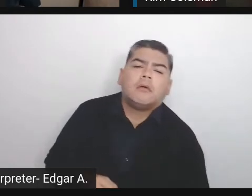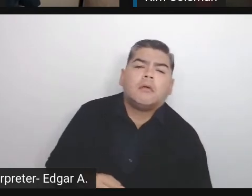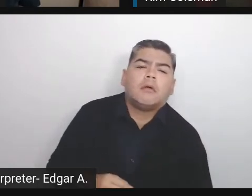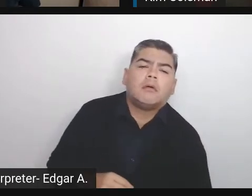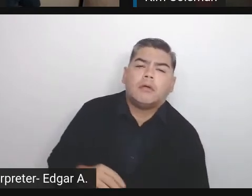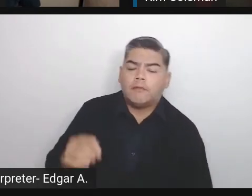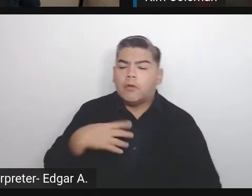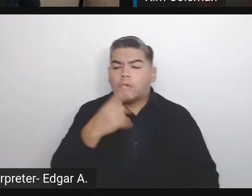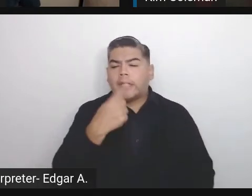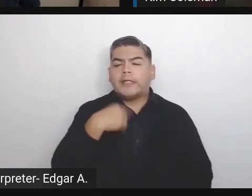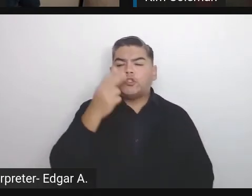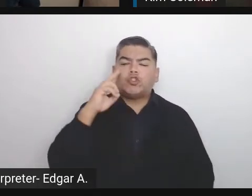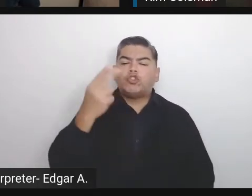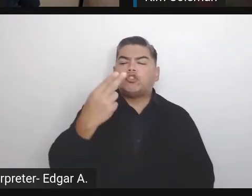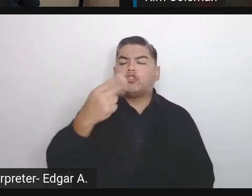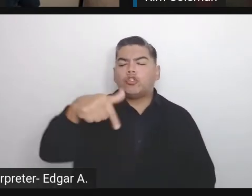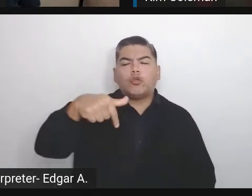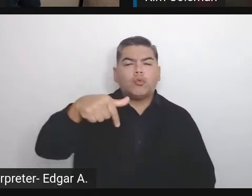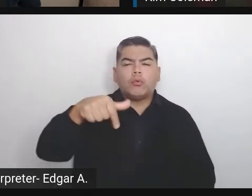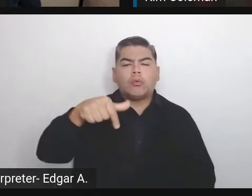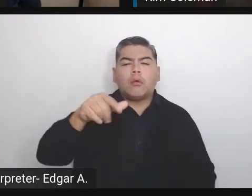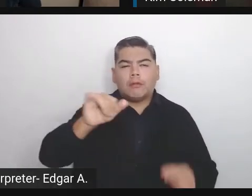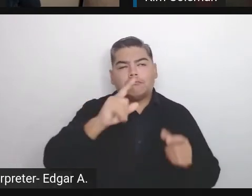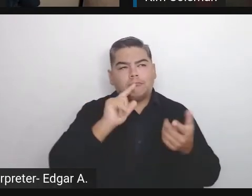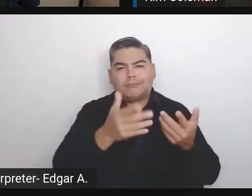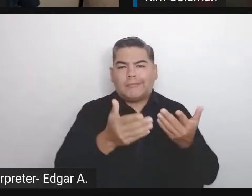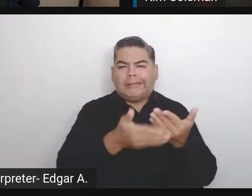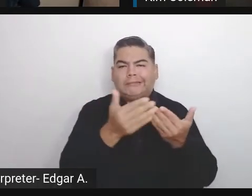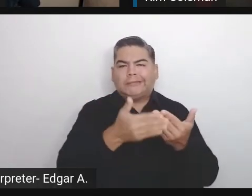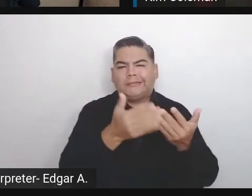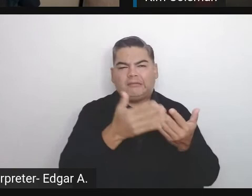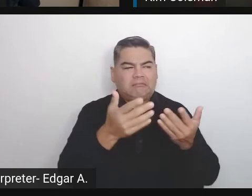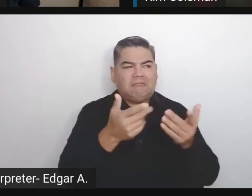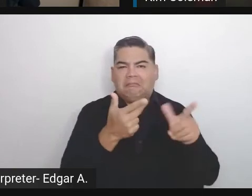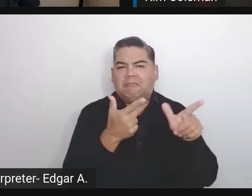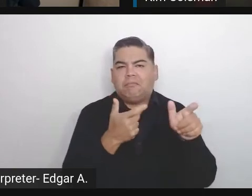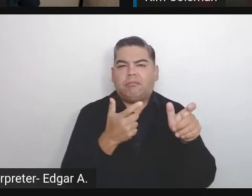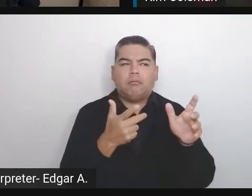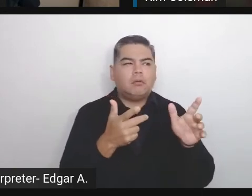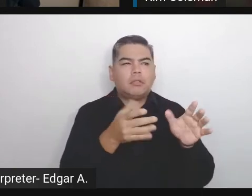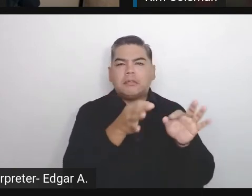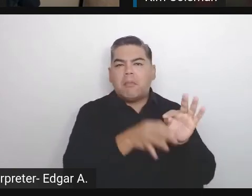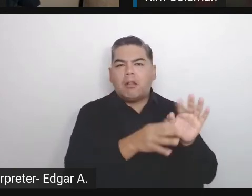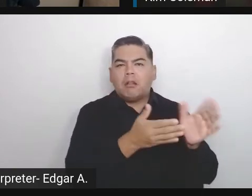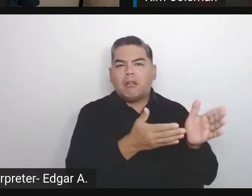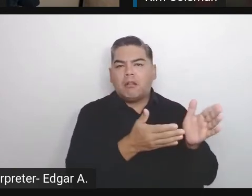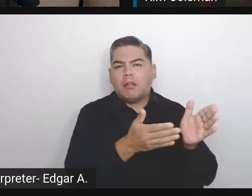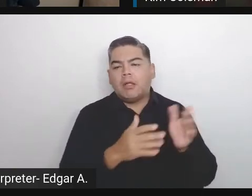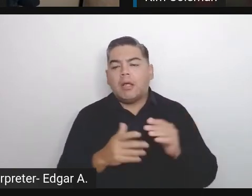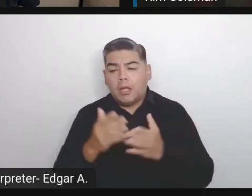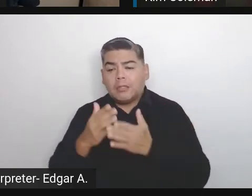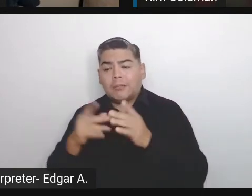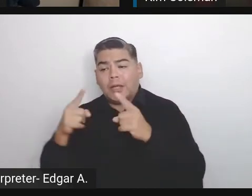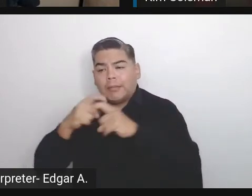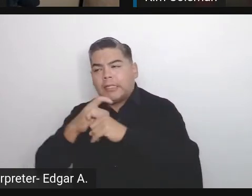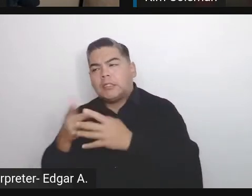They have a visual interface, so it's much, much, much simpler to start with.